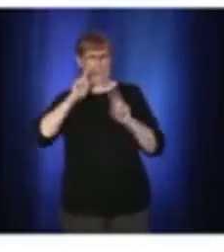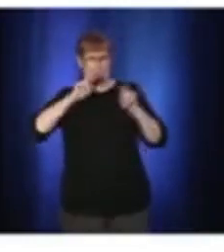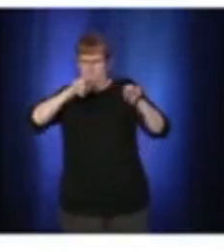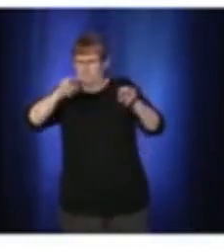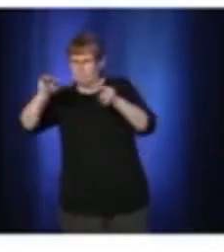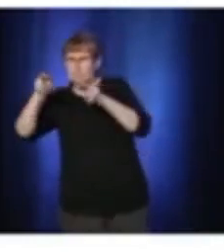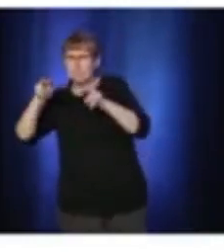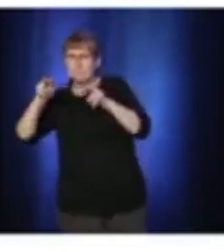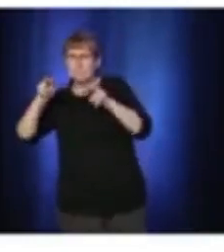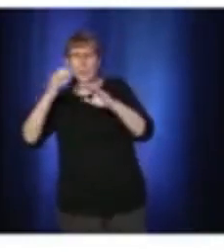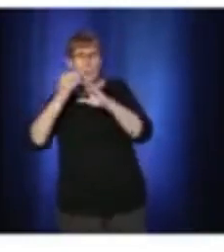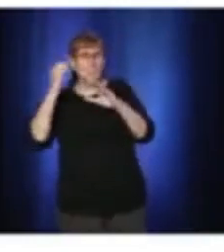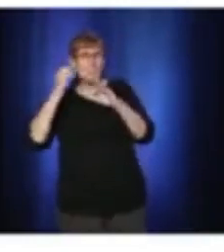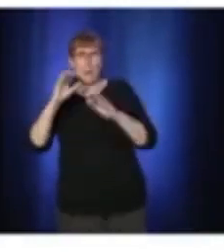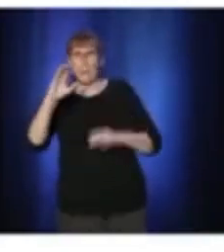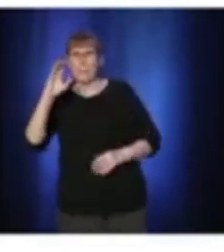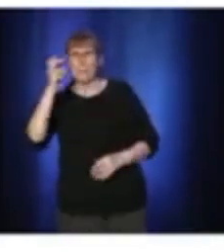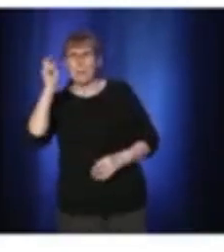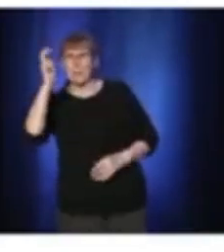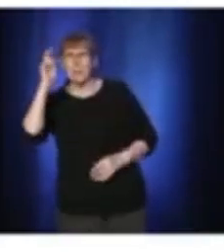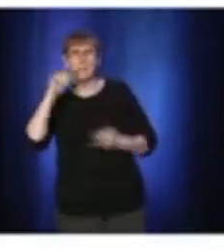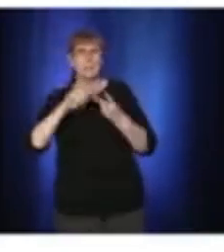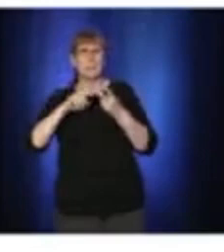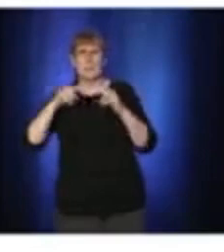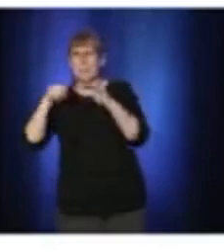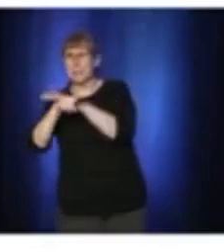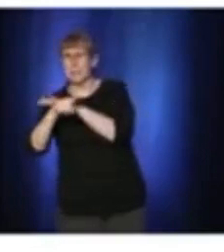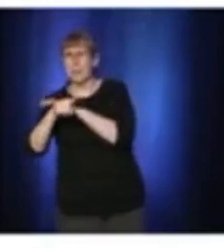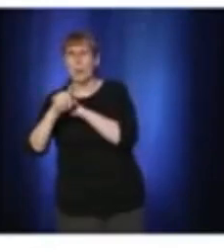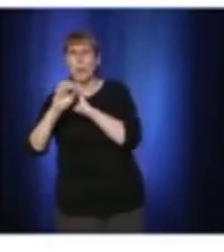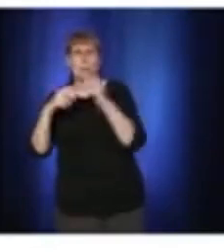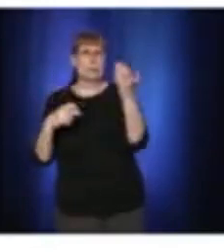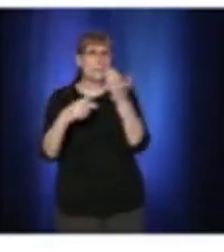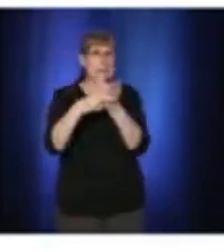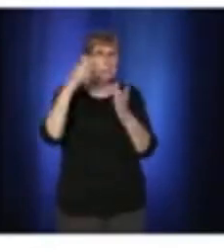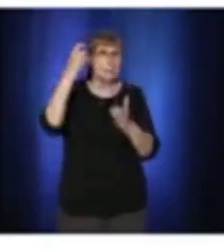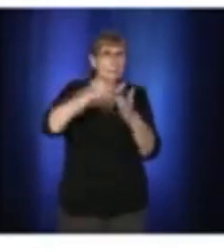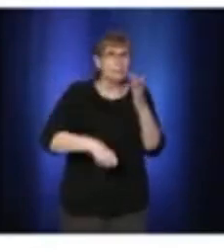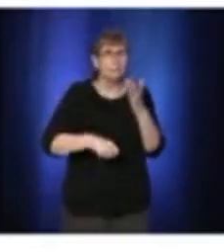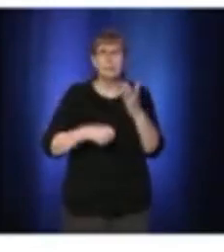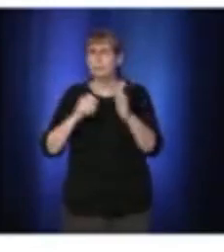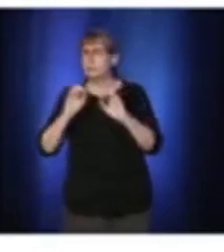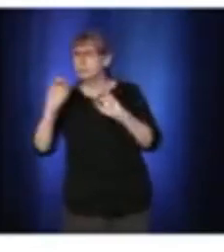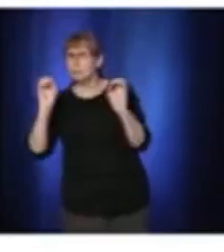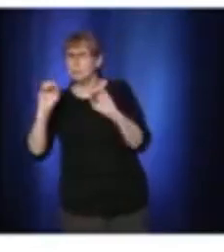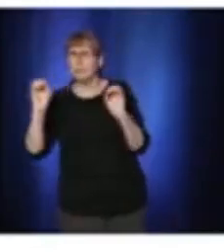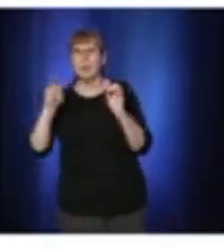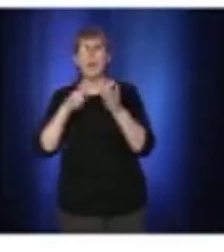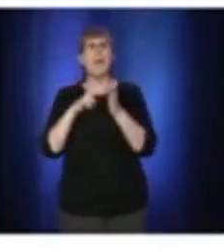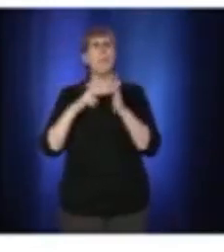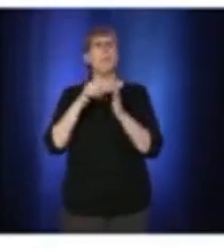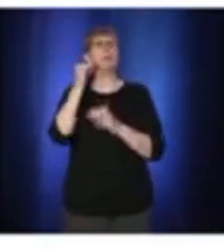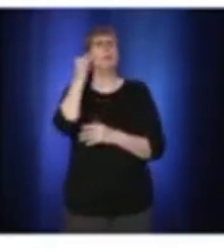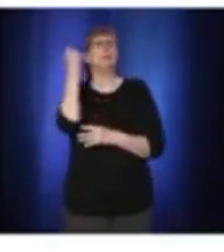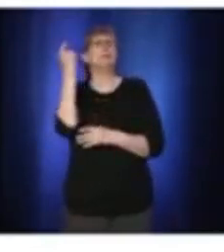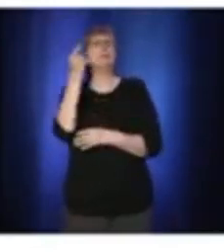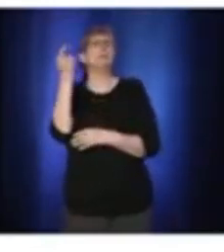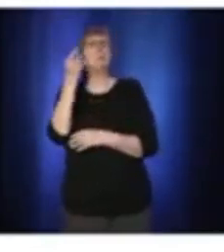there'll be no tickets, no fines if you manage to get inside a métro — No one at the door. You're in the metro. You don't have a